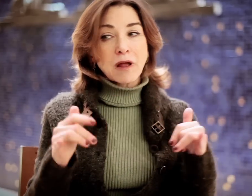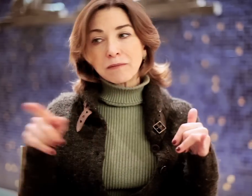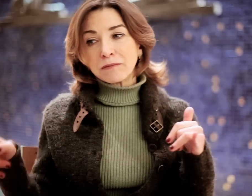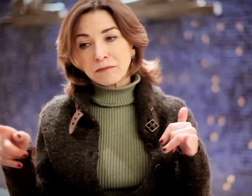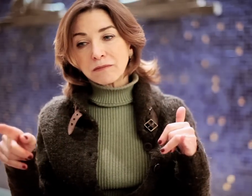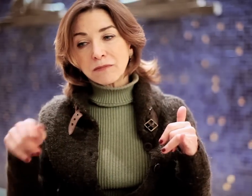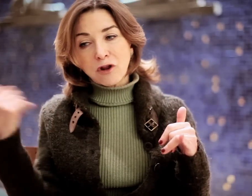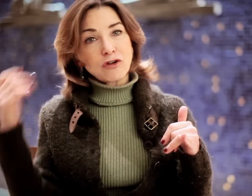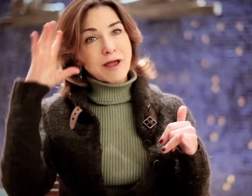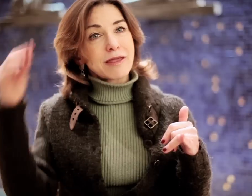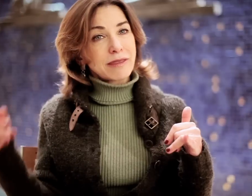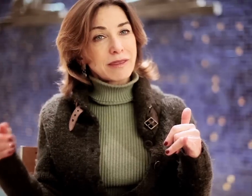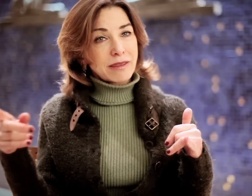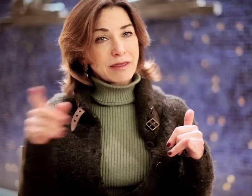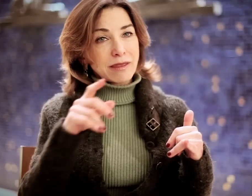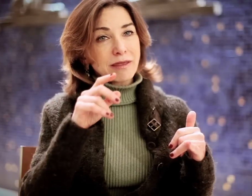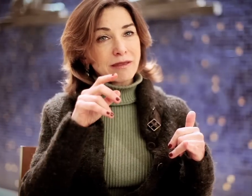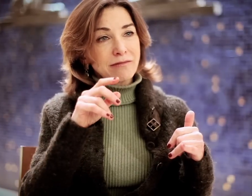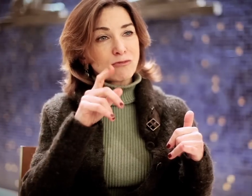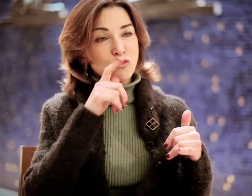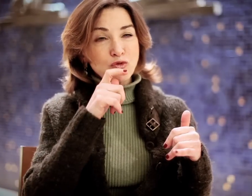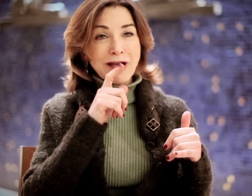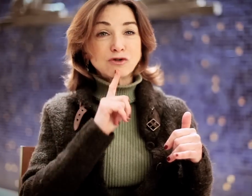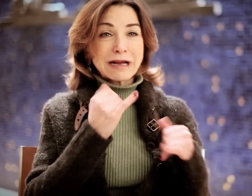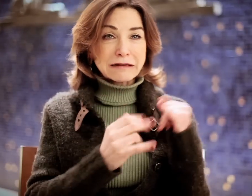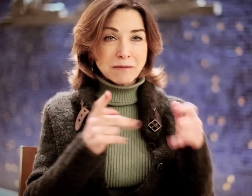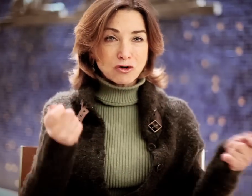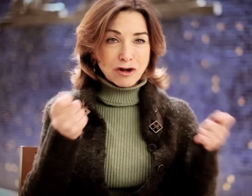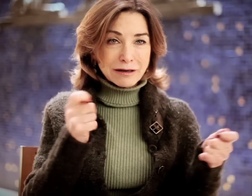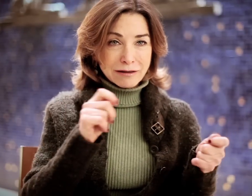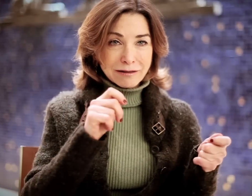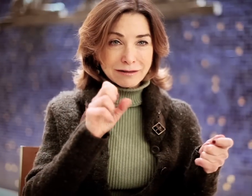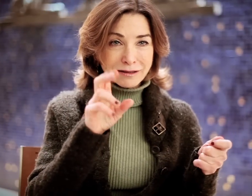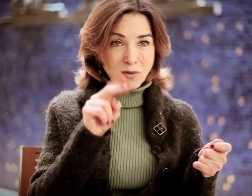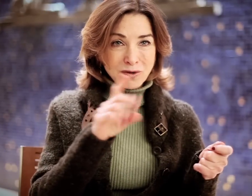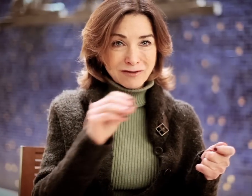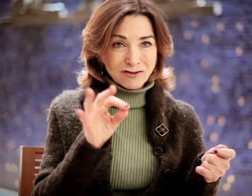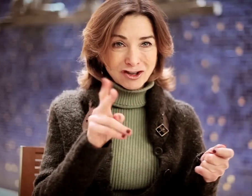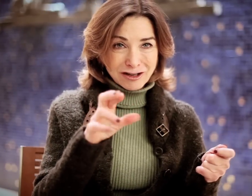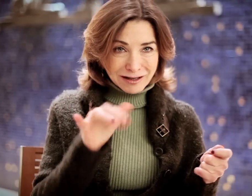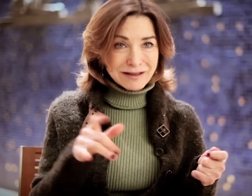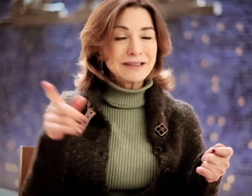At the same time, another guy, who actually ended up directing "Sound and Fury"...